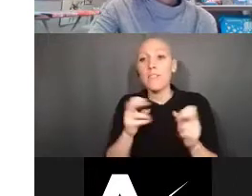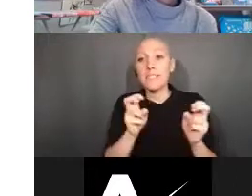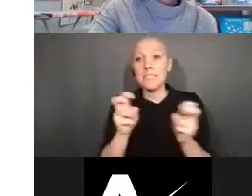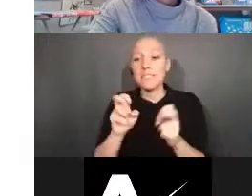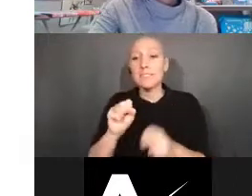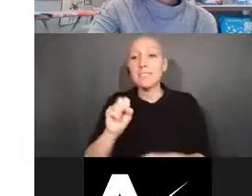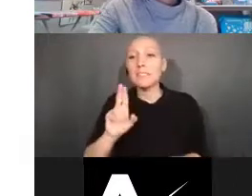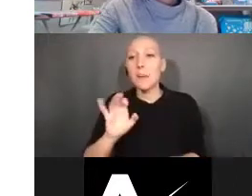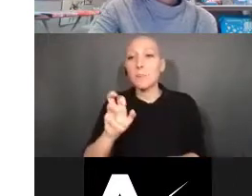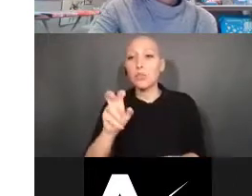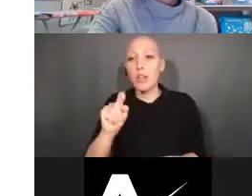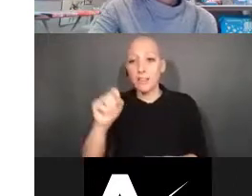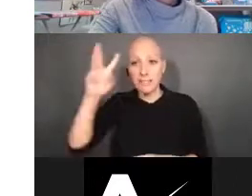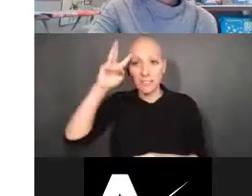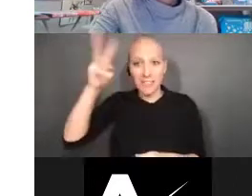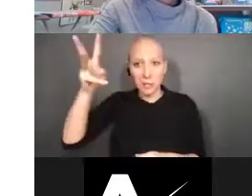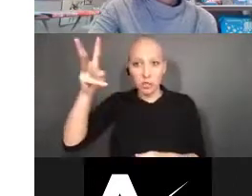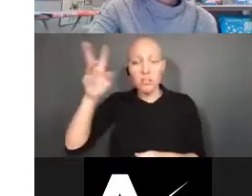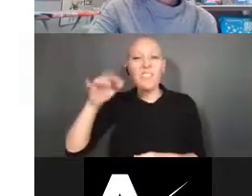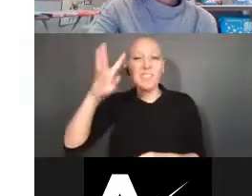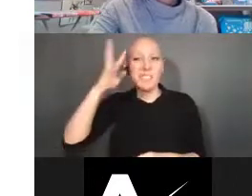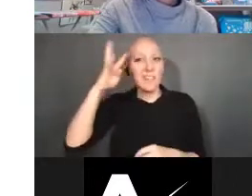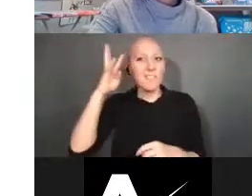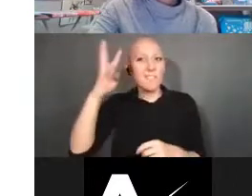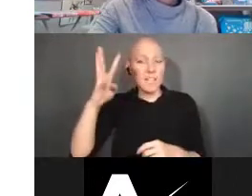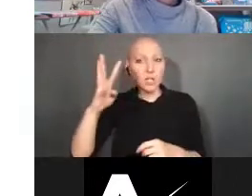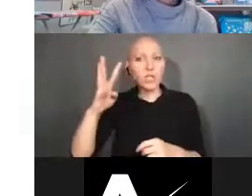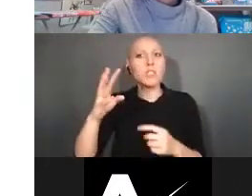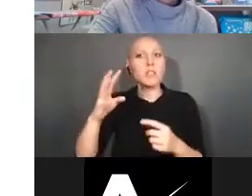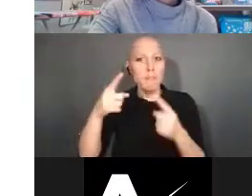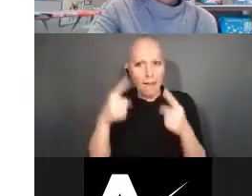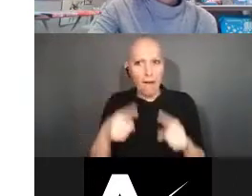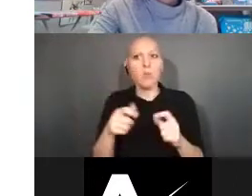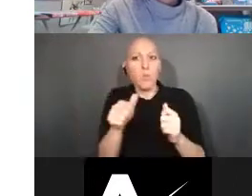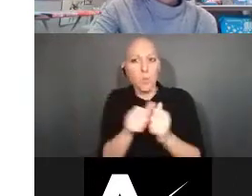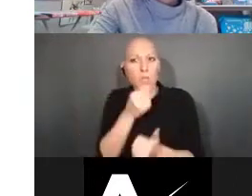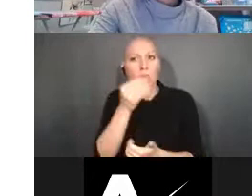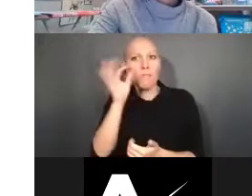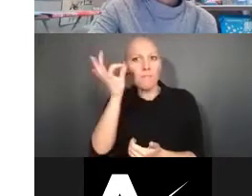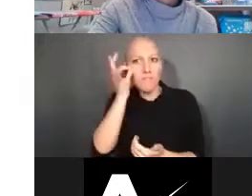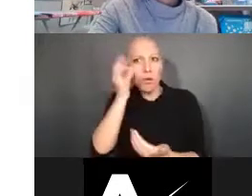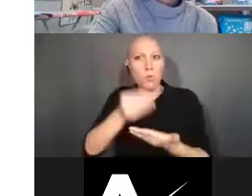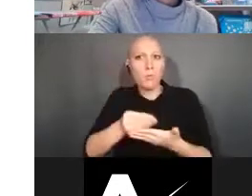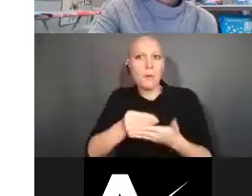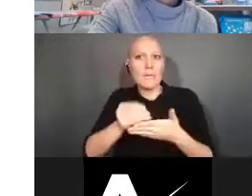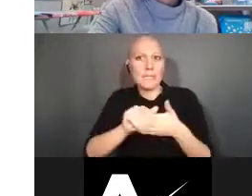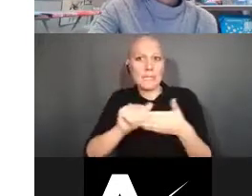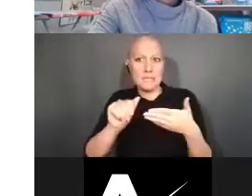that is made with federal dollars. And you must report either created